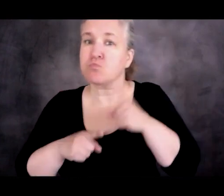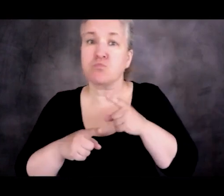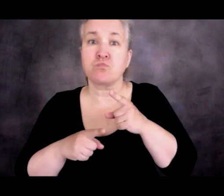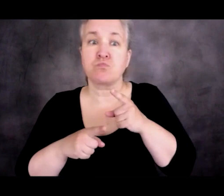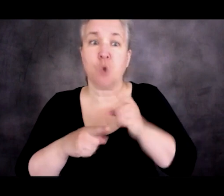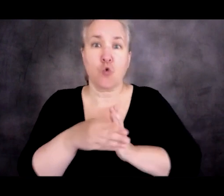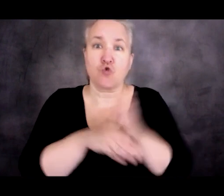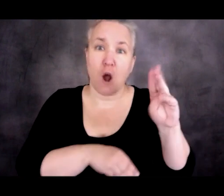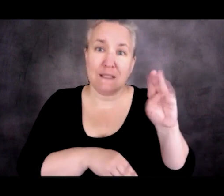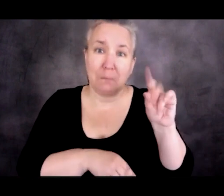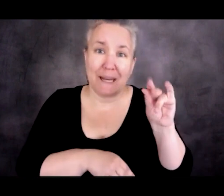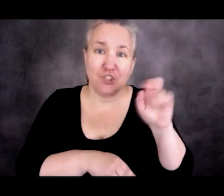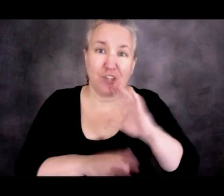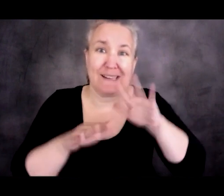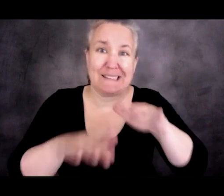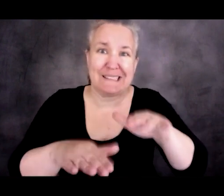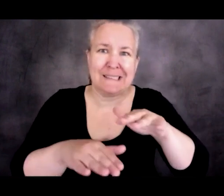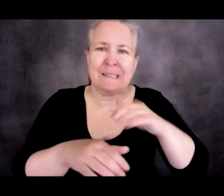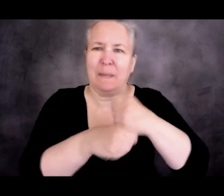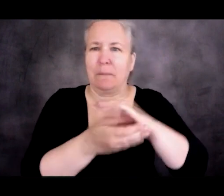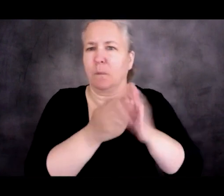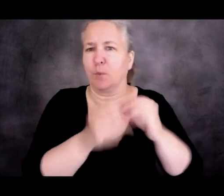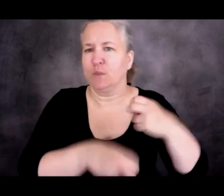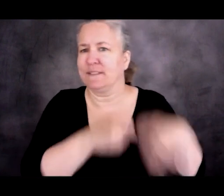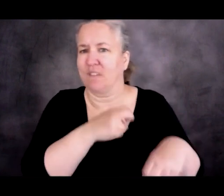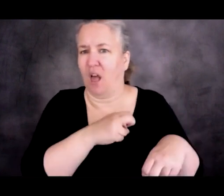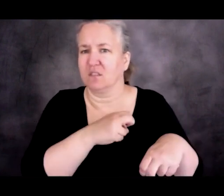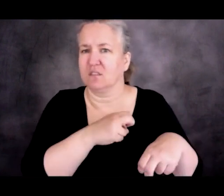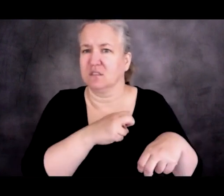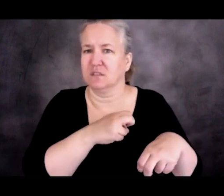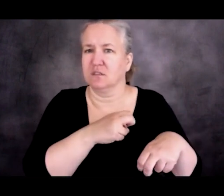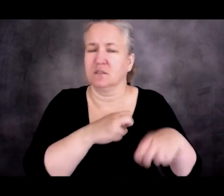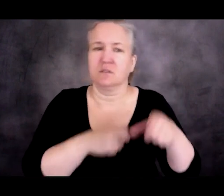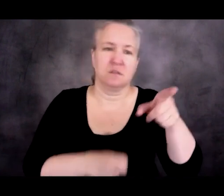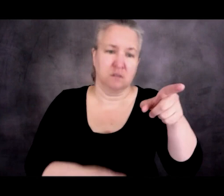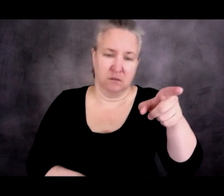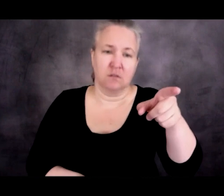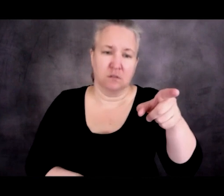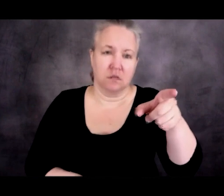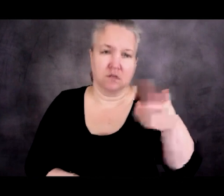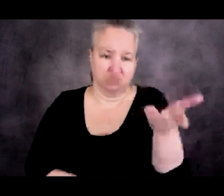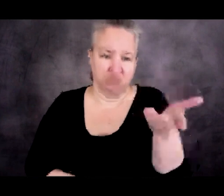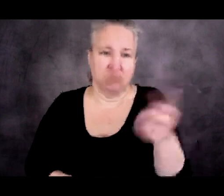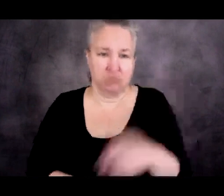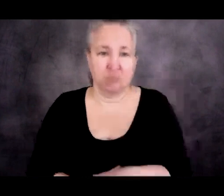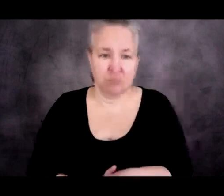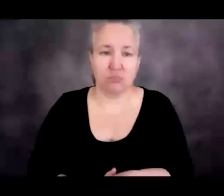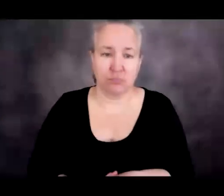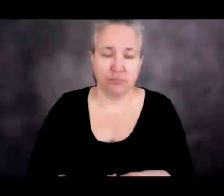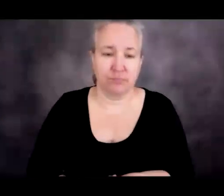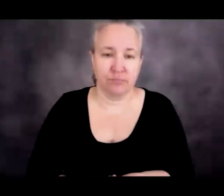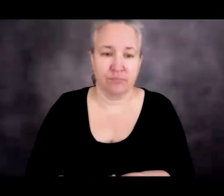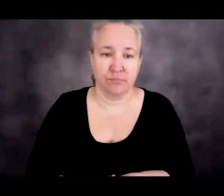to cross the Mediterranean into Europe,